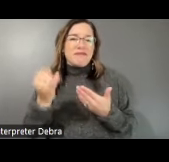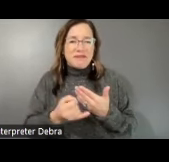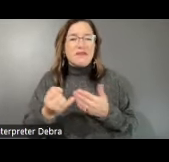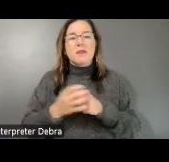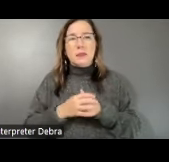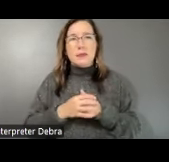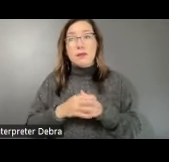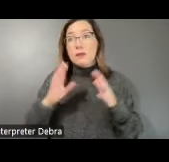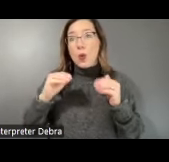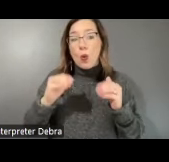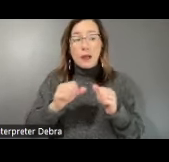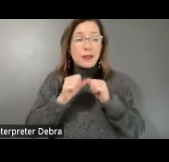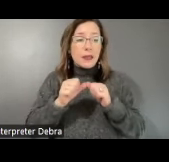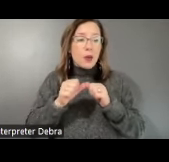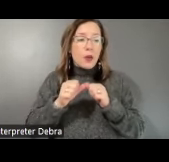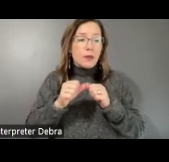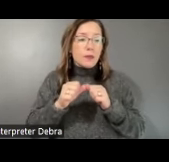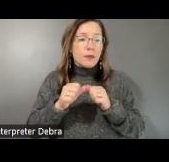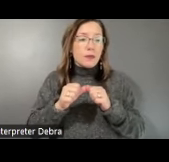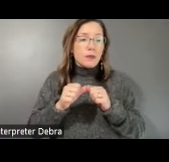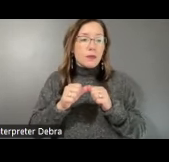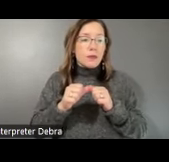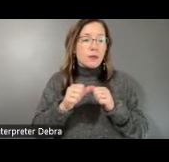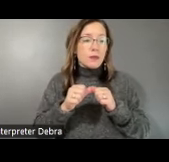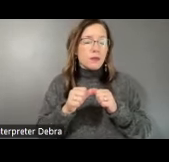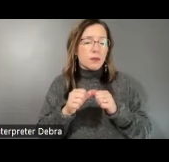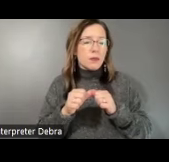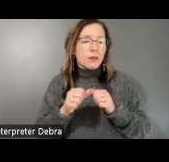We're hoping to keep it going. It's a lot of work. It's self-produced. I mean, I do all this myself